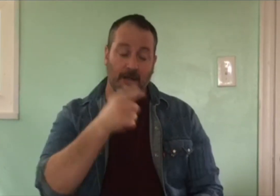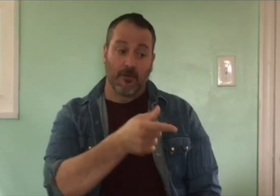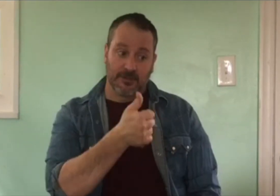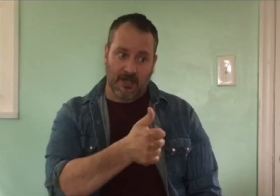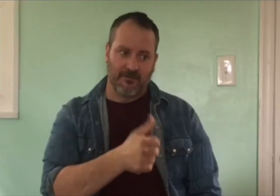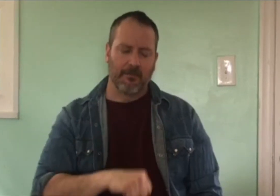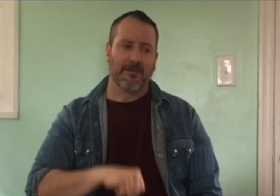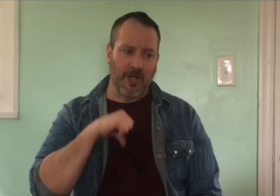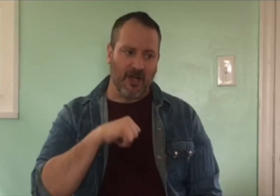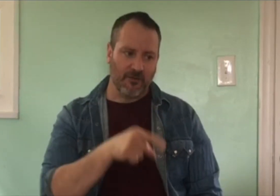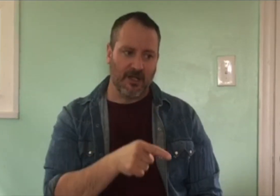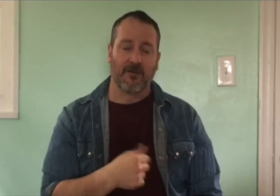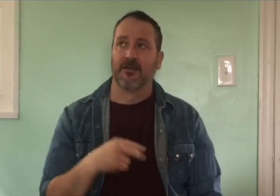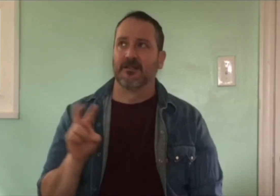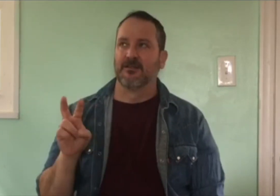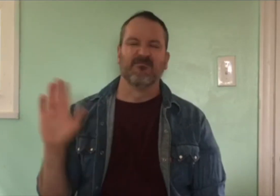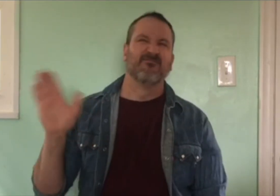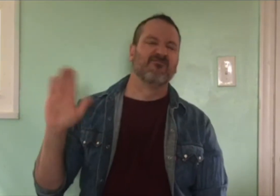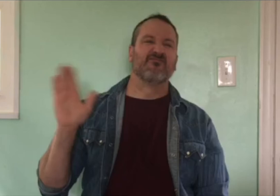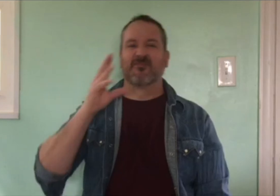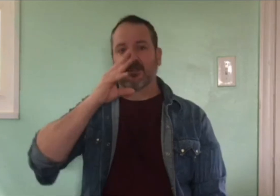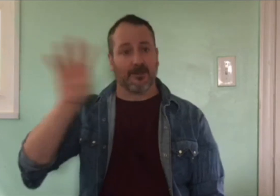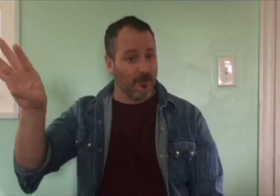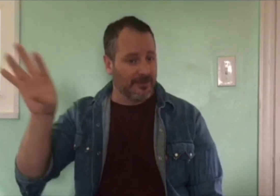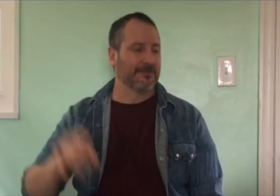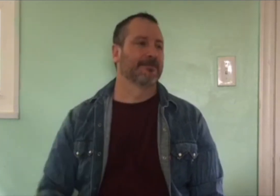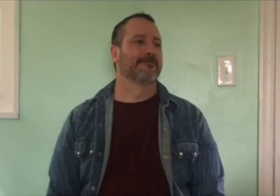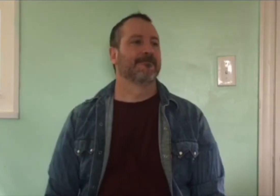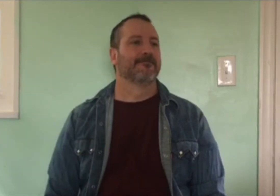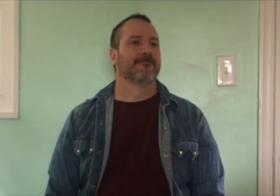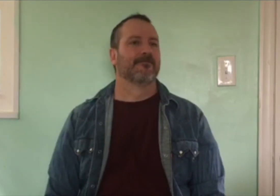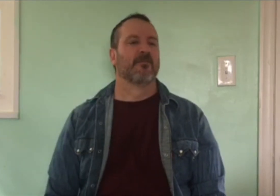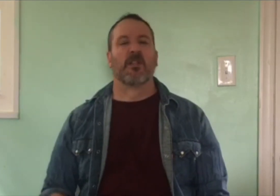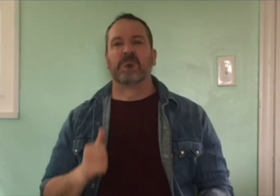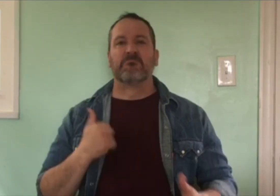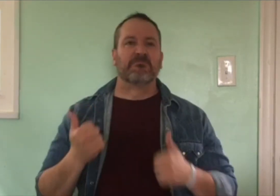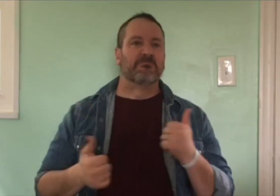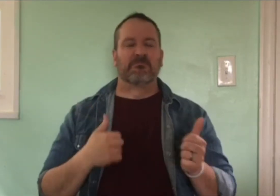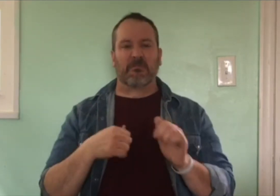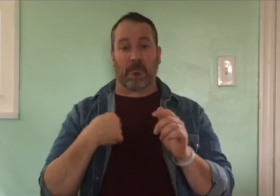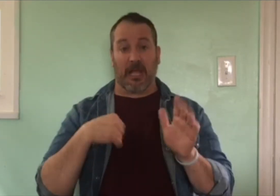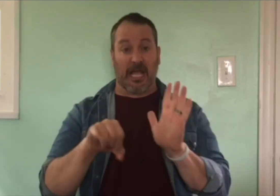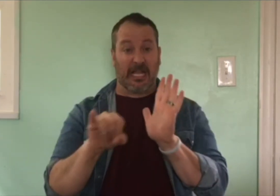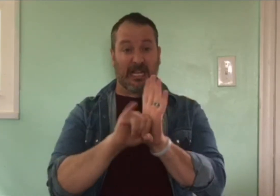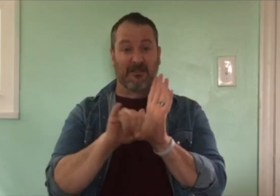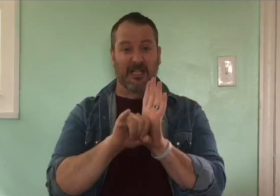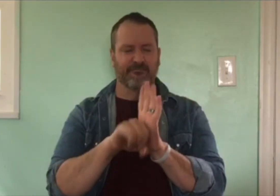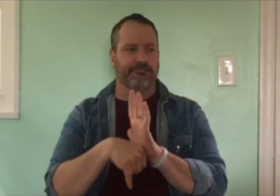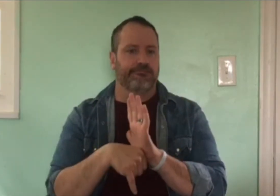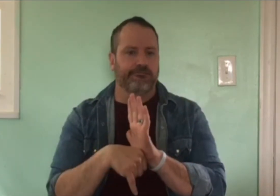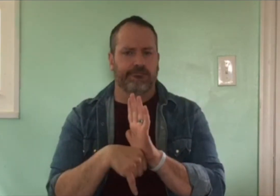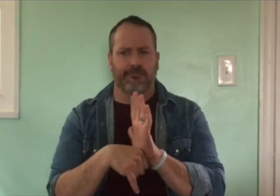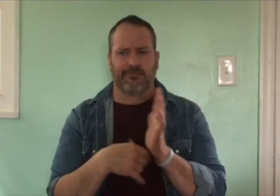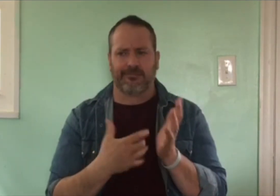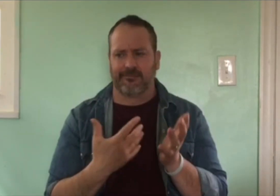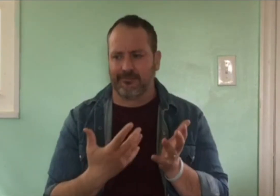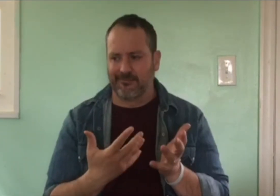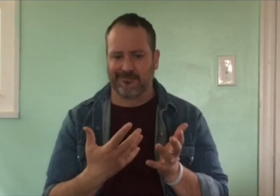He wanted me to stop pretending I’m not a Mexican and start being proud that I was indeed one. I continued to ignore his comments. My identity at that time, I had not yet discovered.